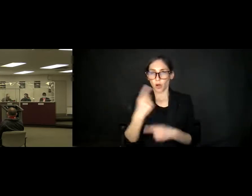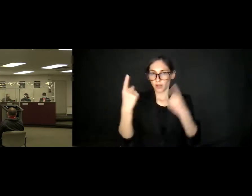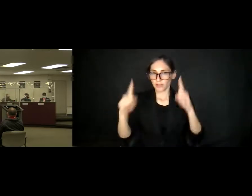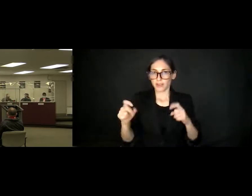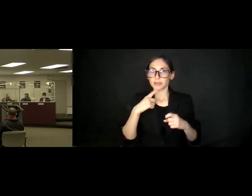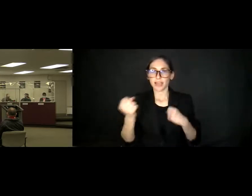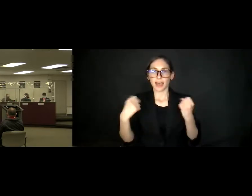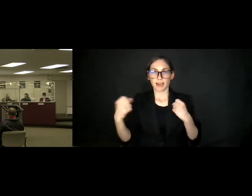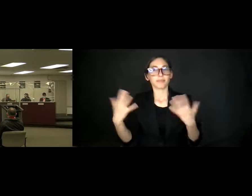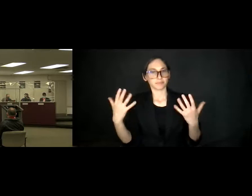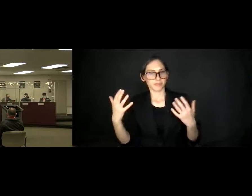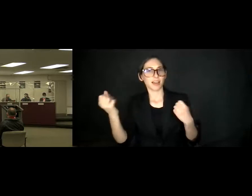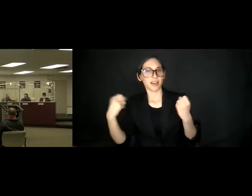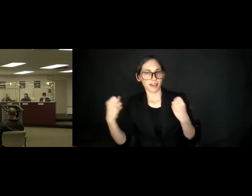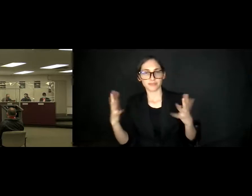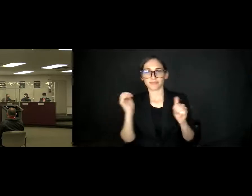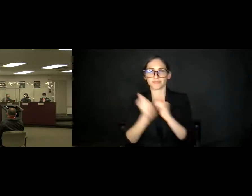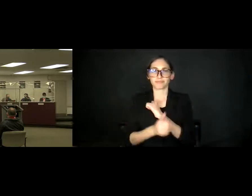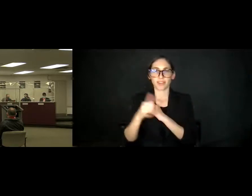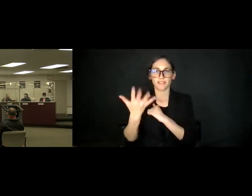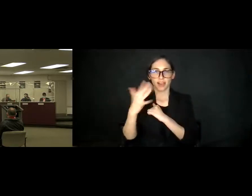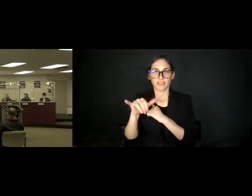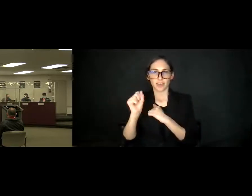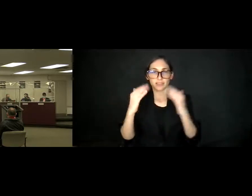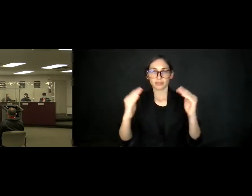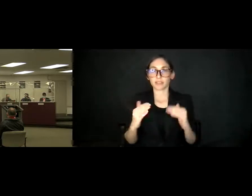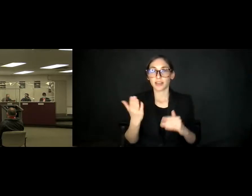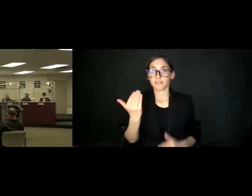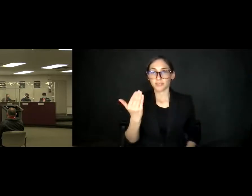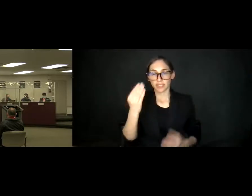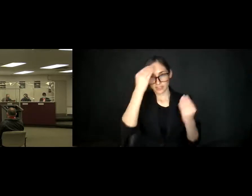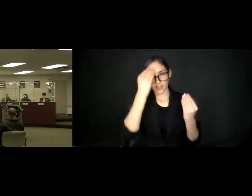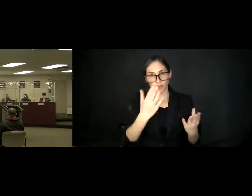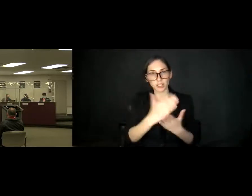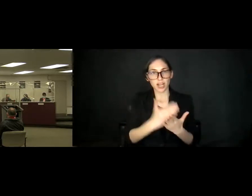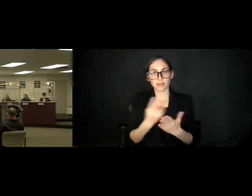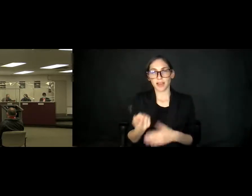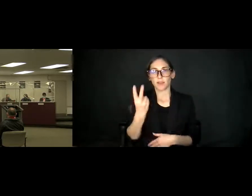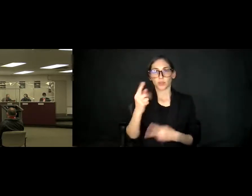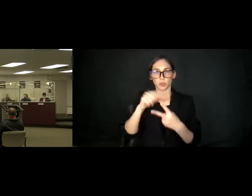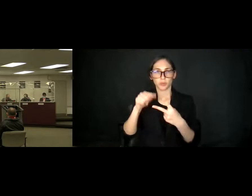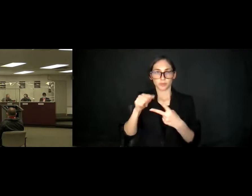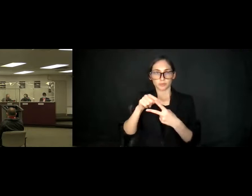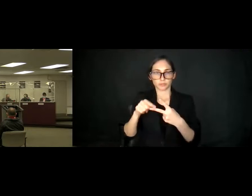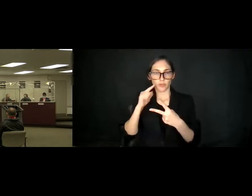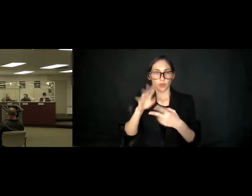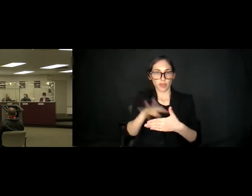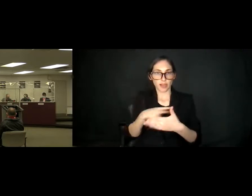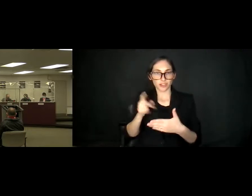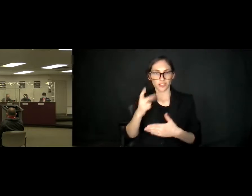Passes with five yes votes. Item 15 Information Items. We have two items on the information item calendar. It should be in your packet.